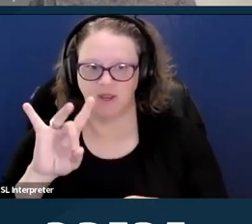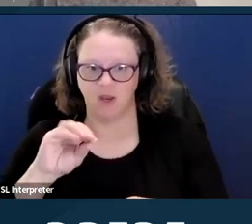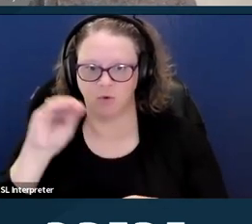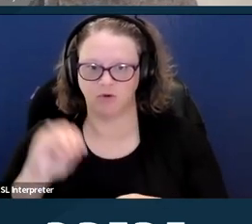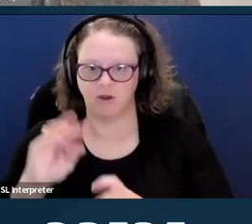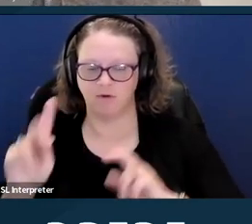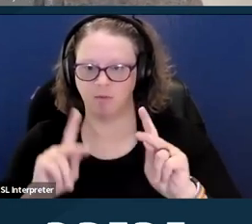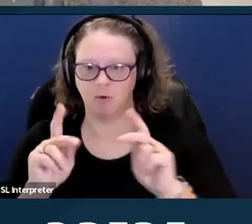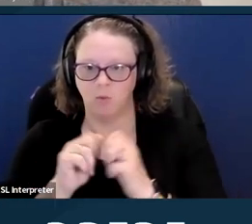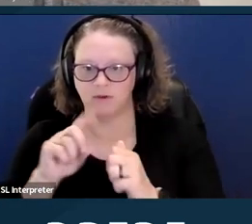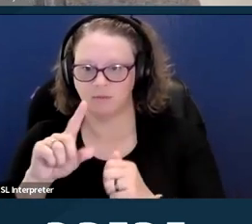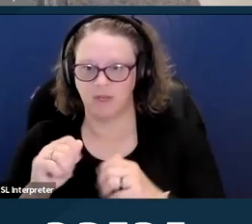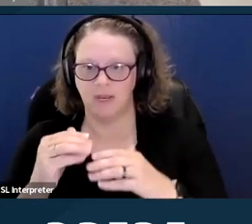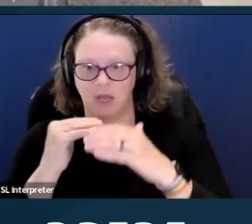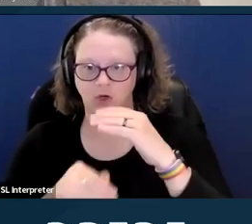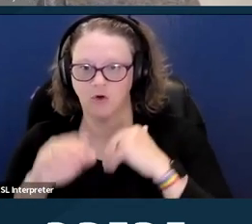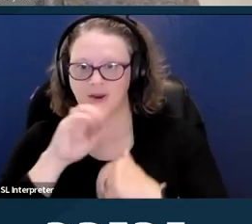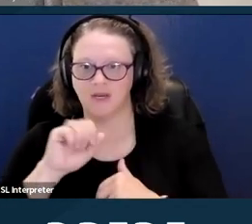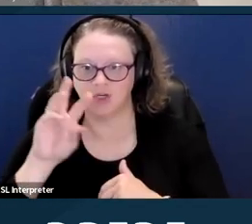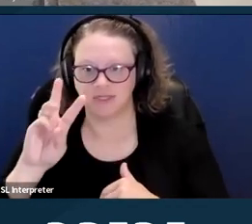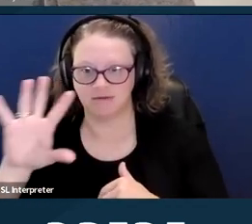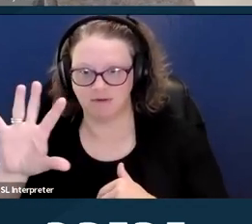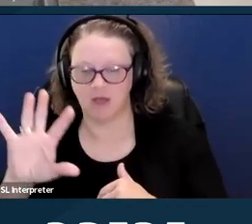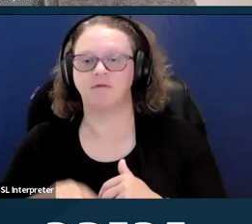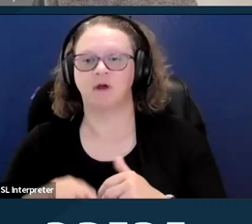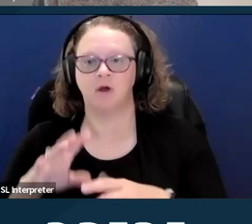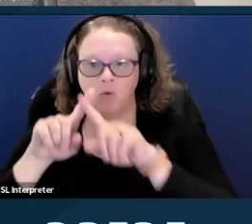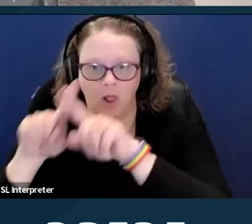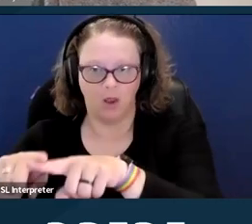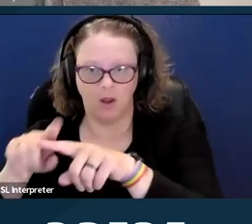under the age of 65 rely on federal insurance,